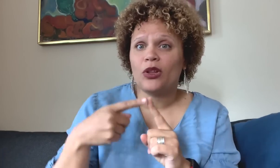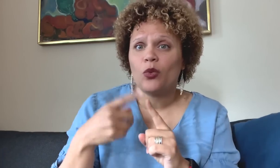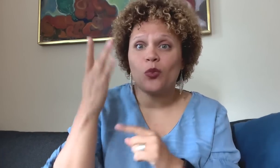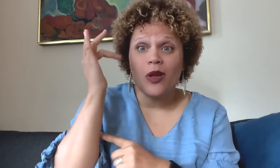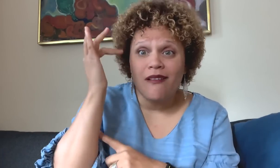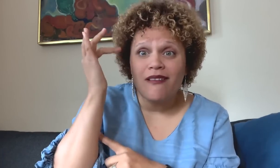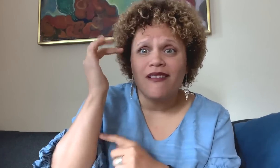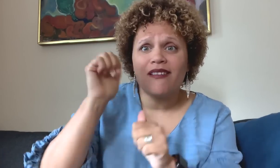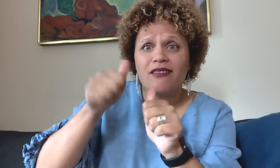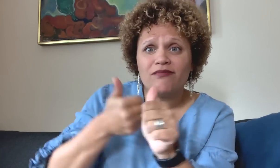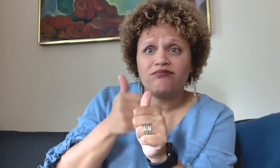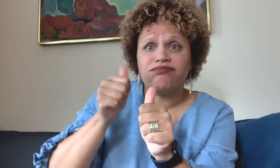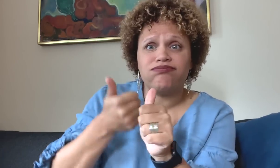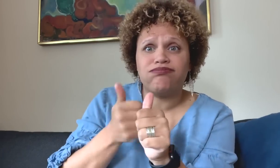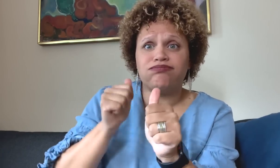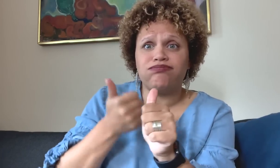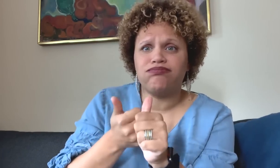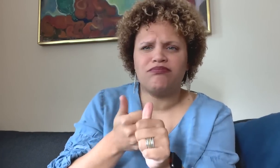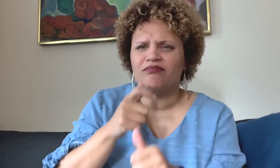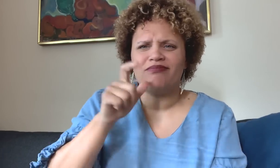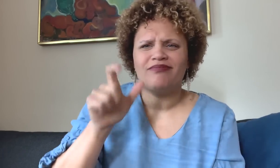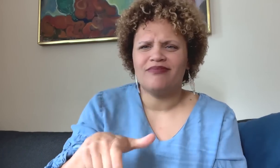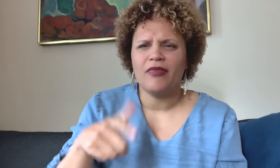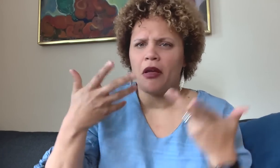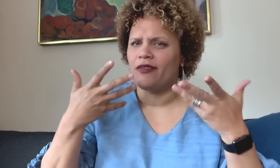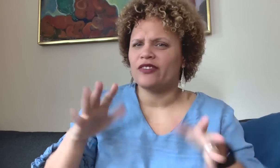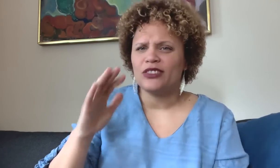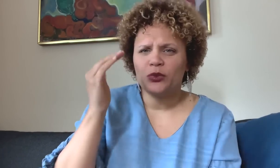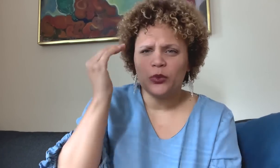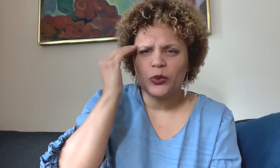why you may have acted in a certain way because I already know.